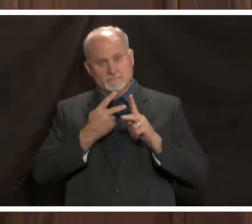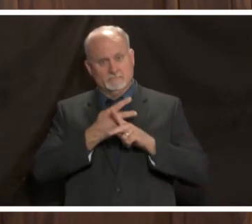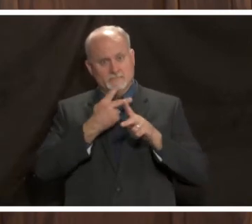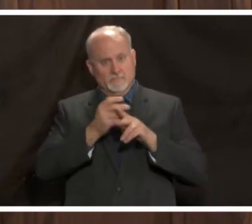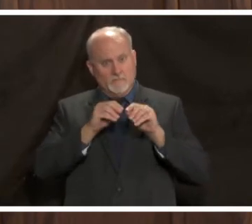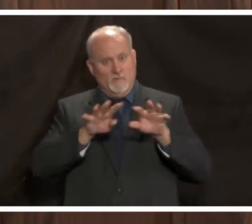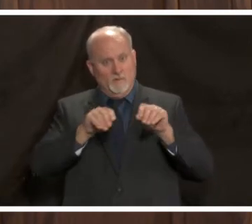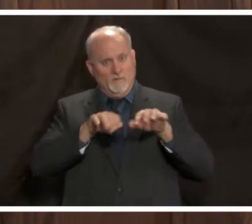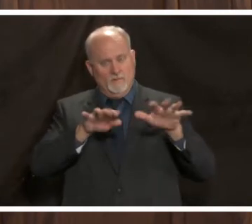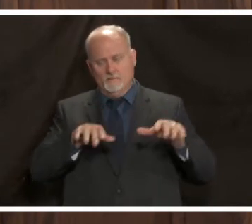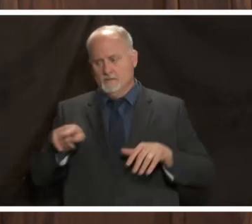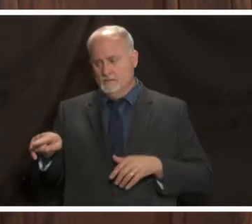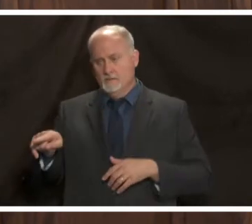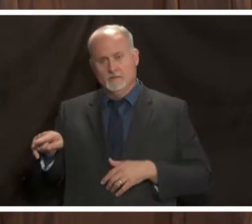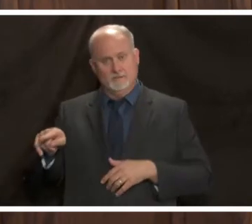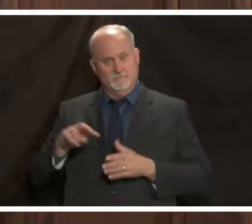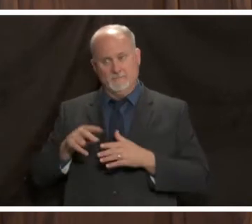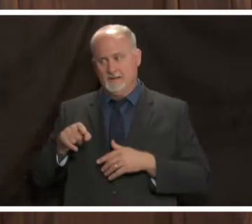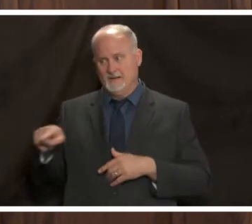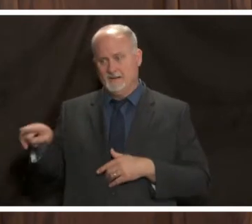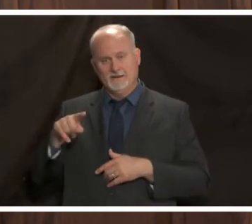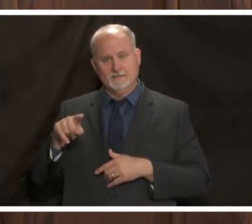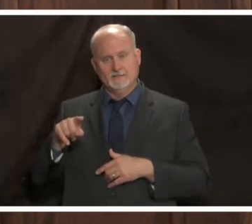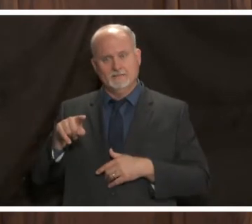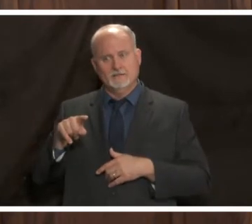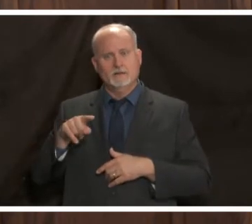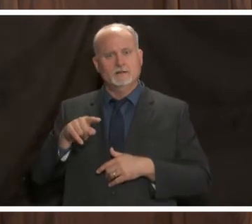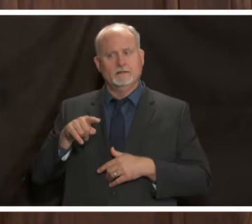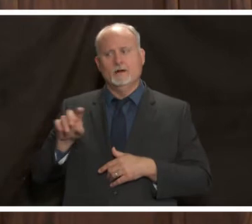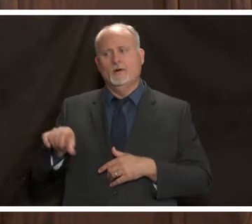beds will be filled with patients who are there with covid rather than those other conditions